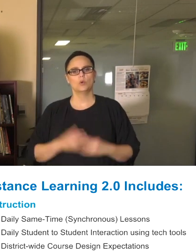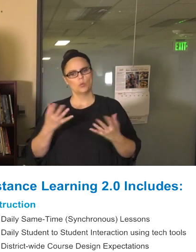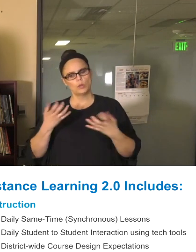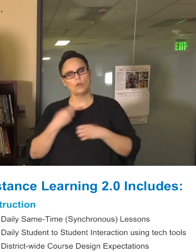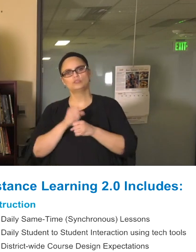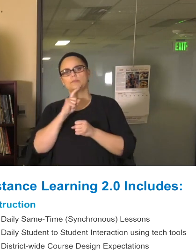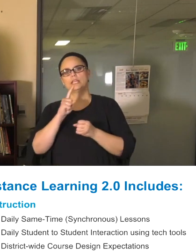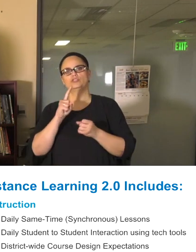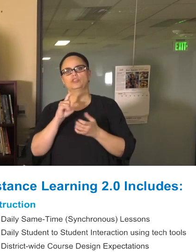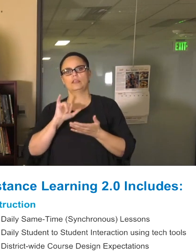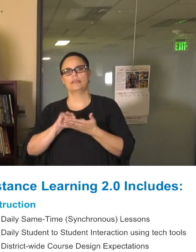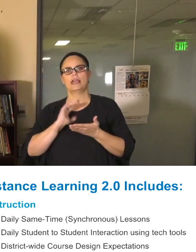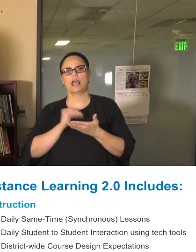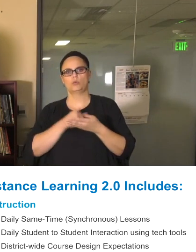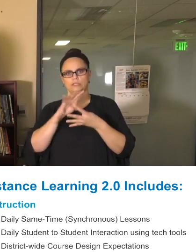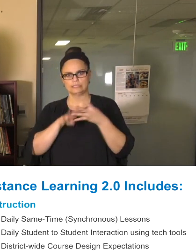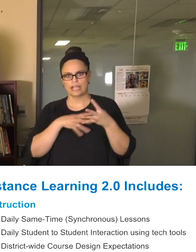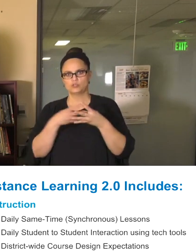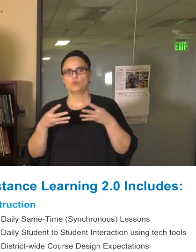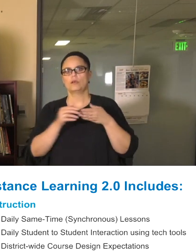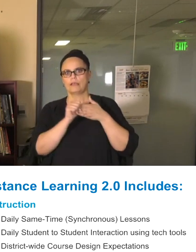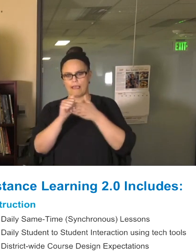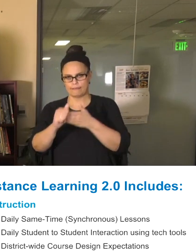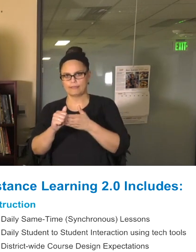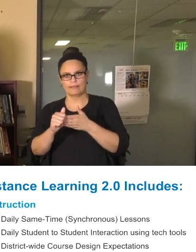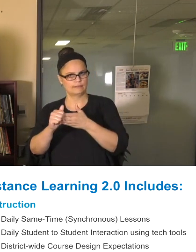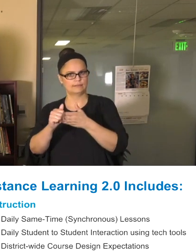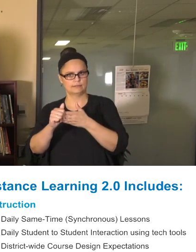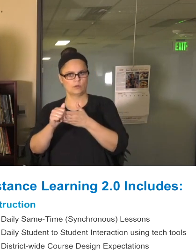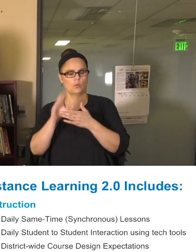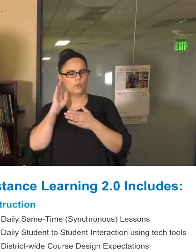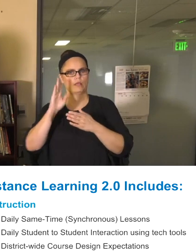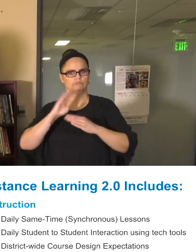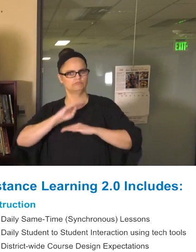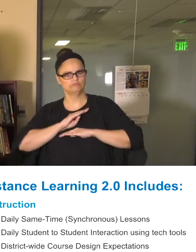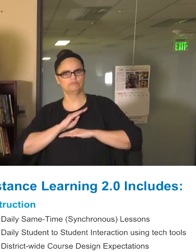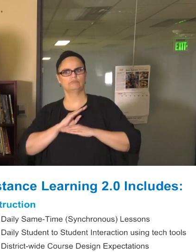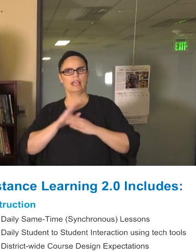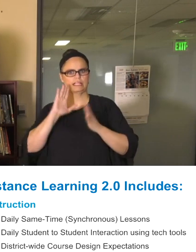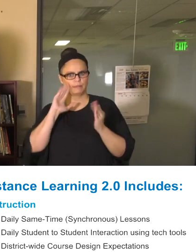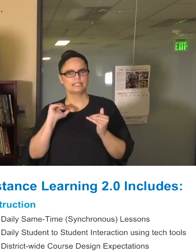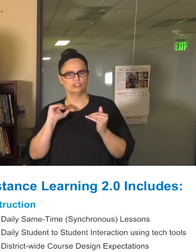can meet the expectations that we have, no matter what environment we're in, understanding, and please